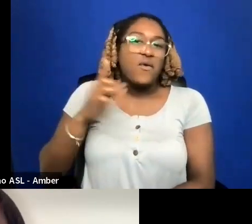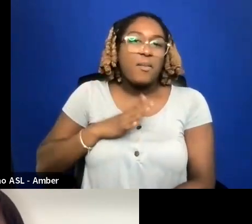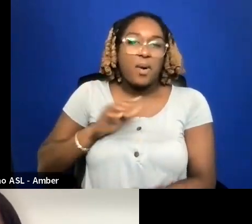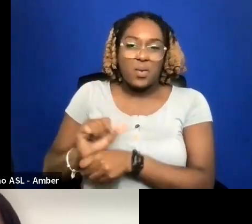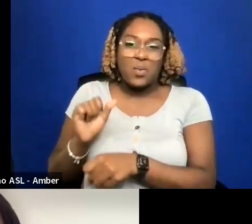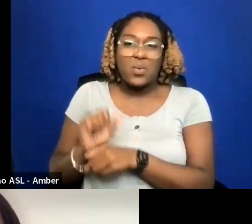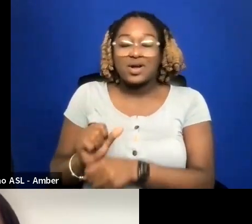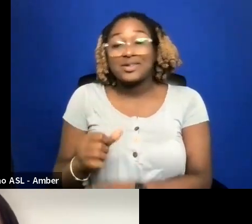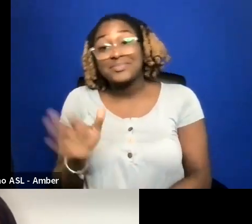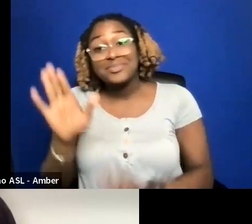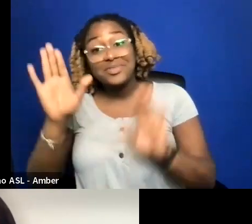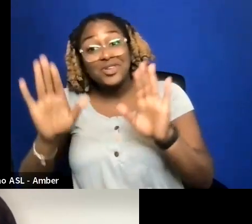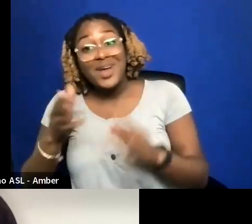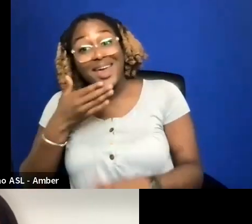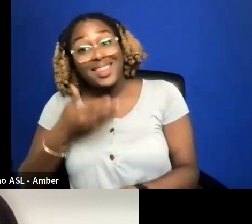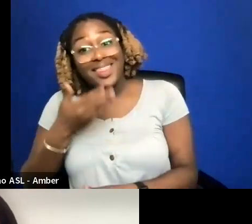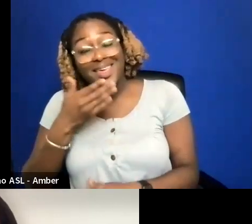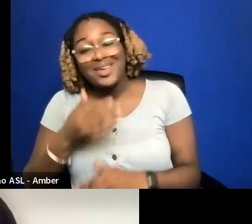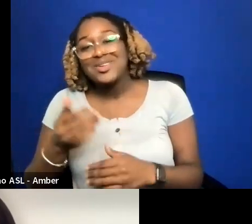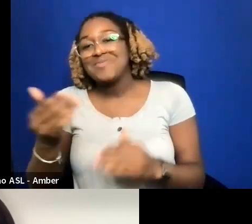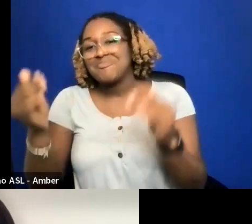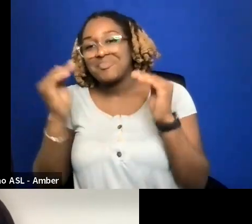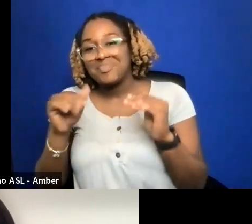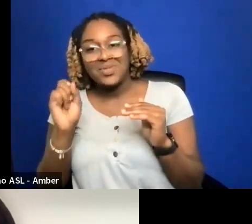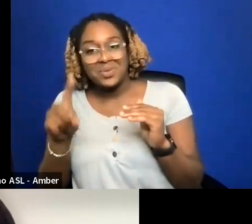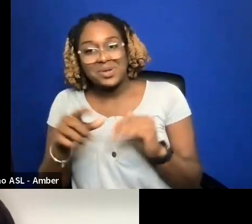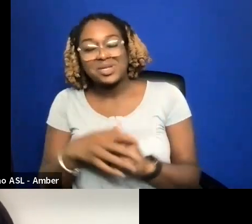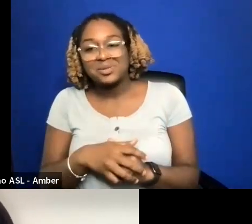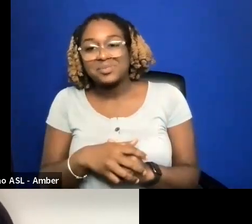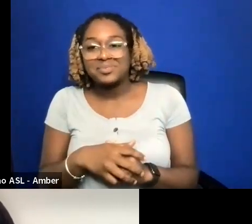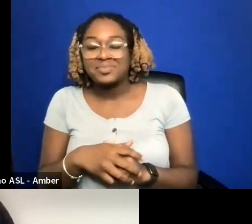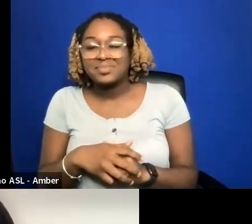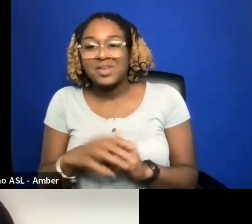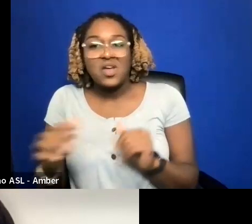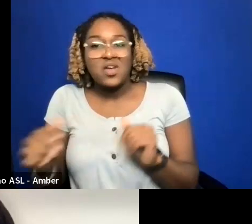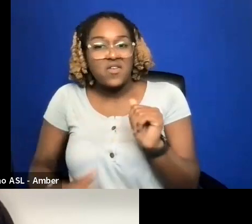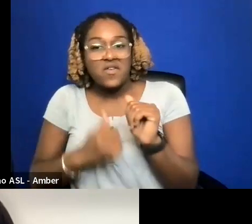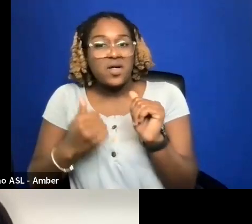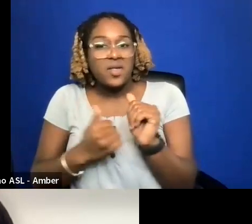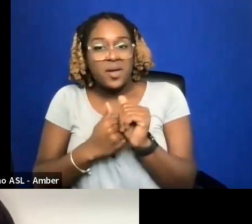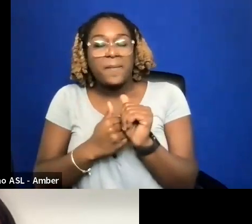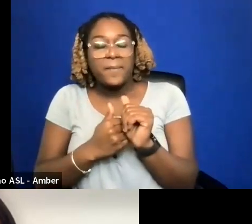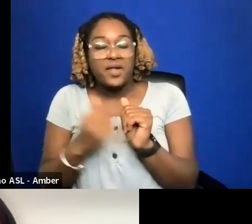AND ANOTHER QUESTION KIND OF FOLLOWING UP ON THE OTHER QUESTION.